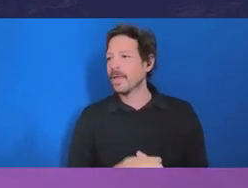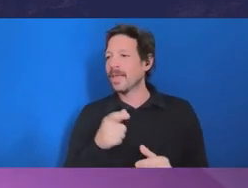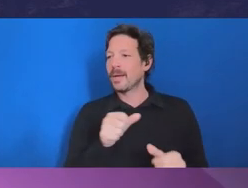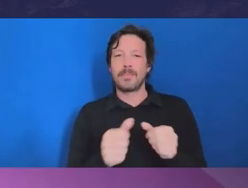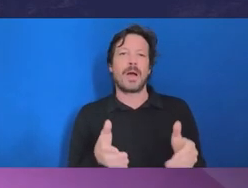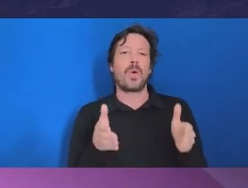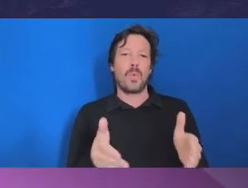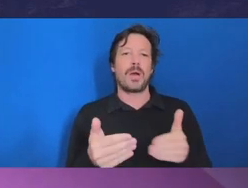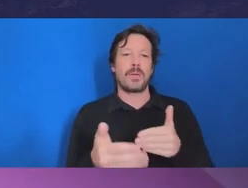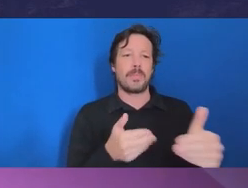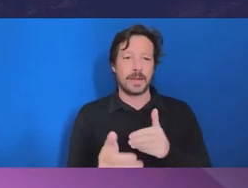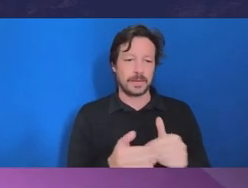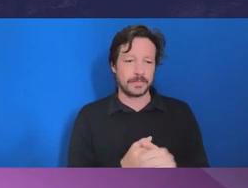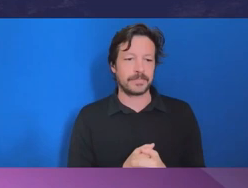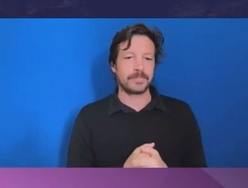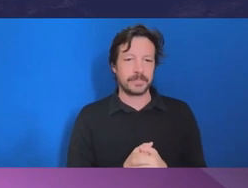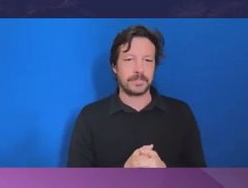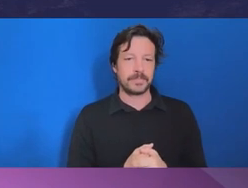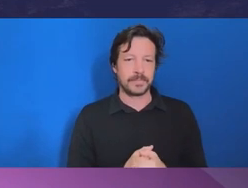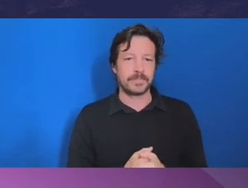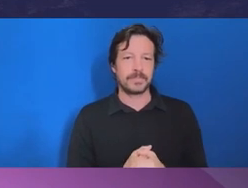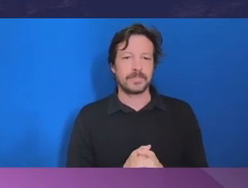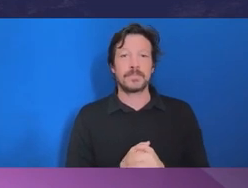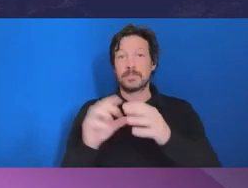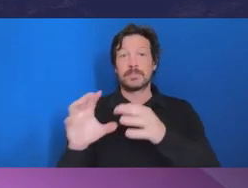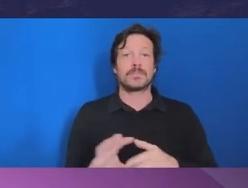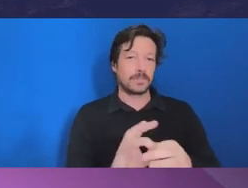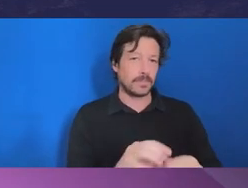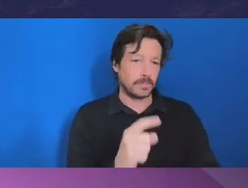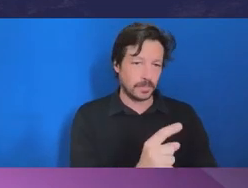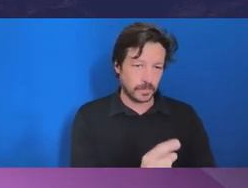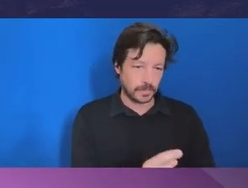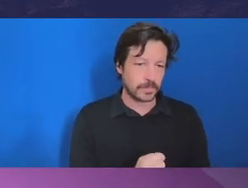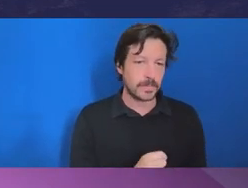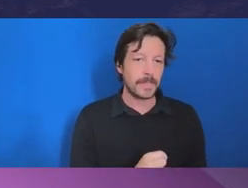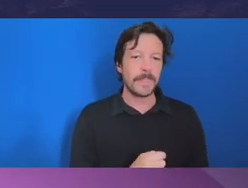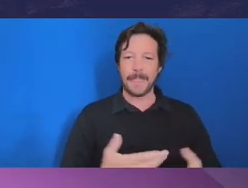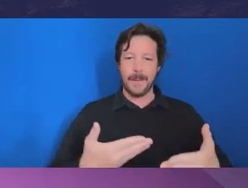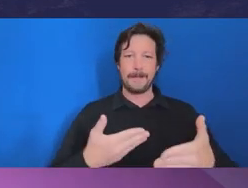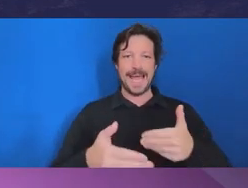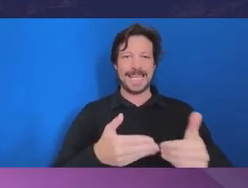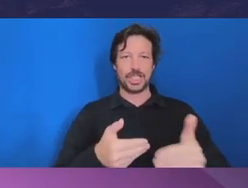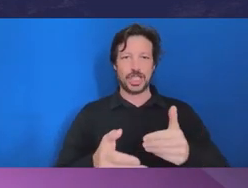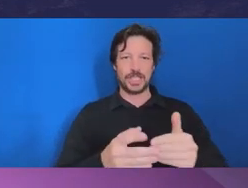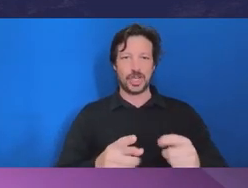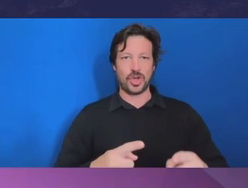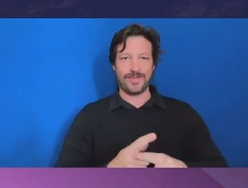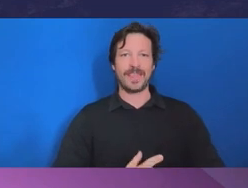Commissioner Redlich: I just pick up the point there, Andrew, that I think the concept of managing a conflict is sometimes misunderstood